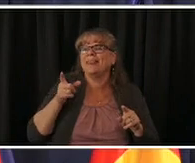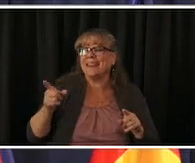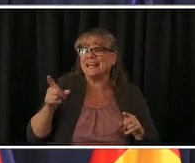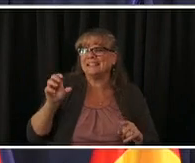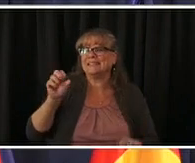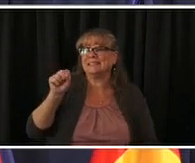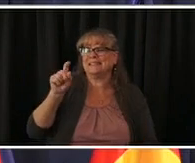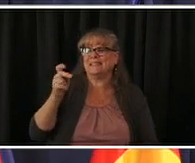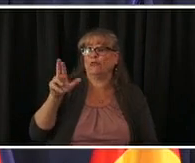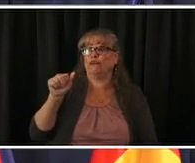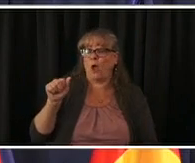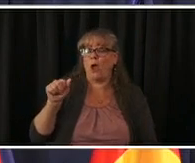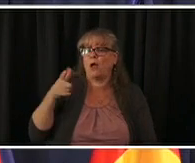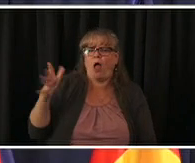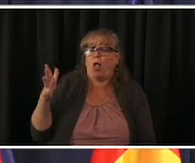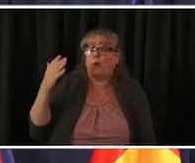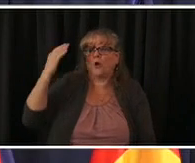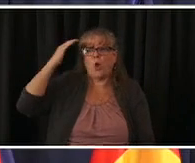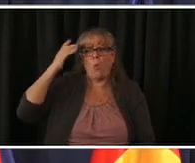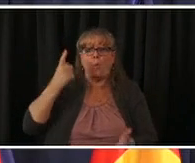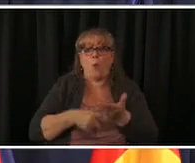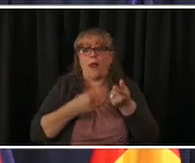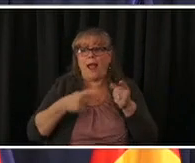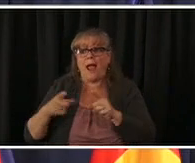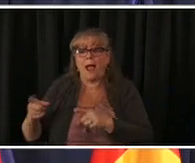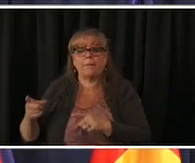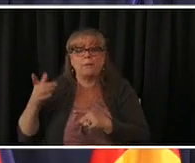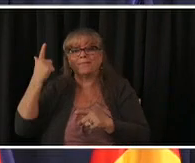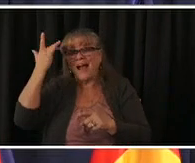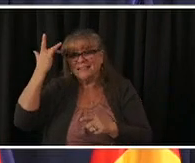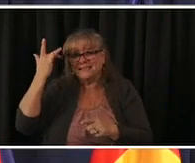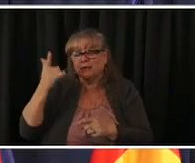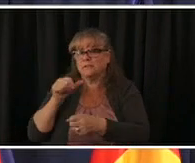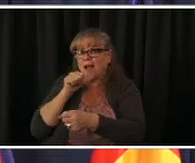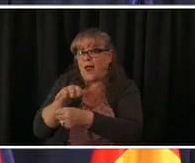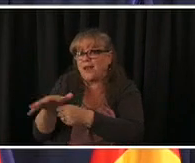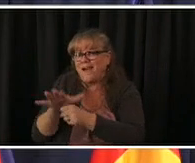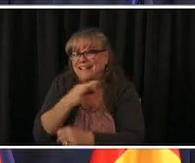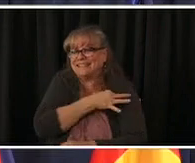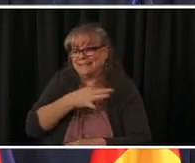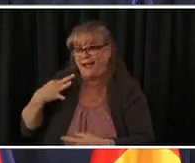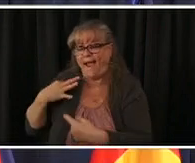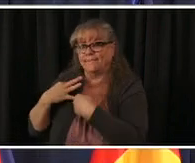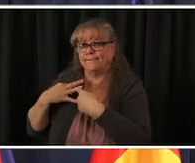a staffing issue uh it will be worked out as they were in pueblo as well uh the goal with